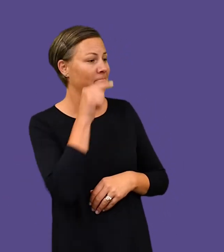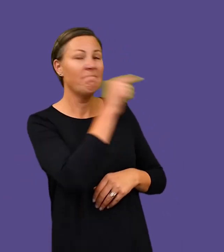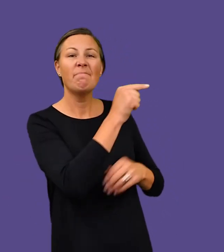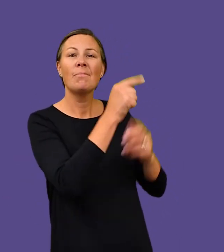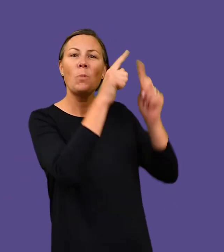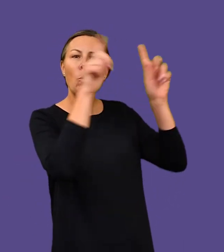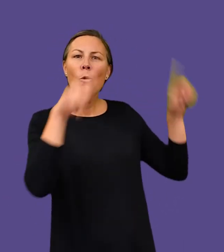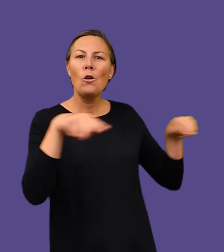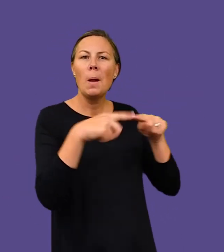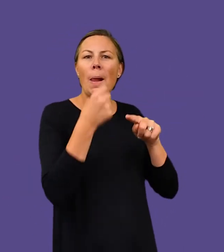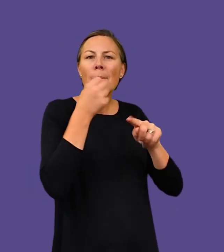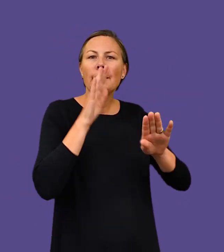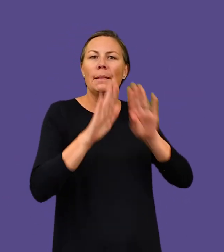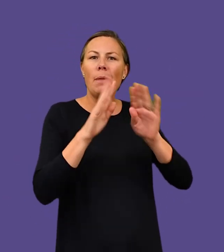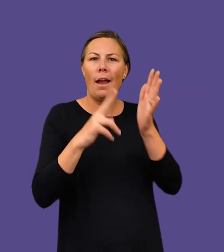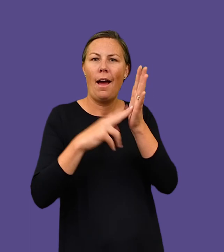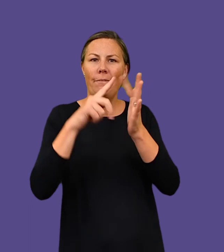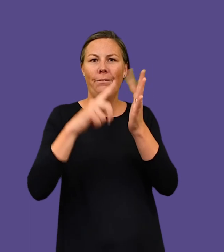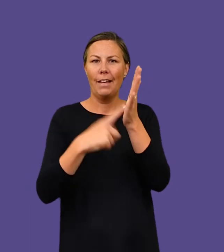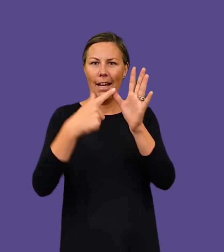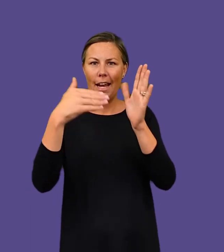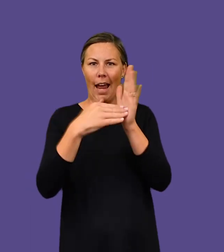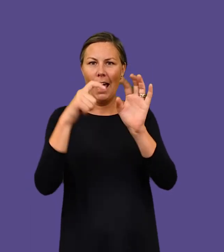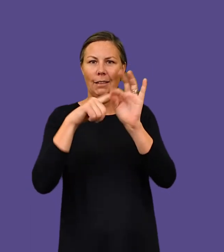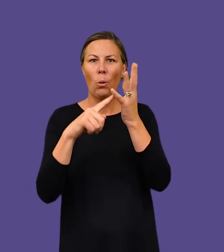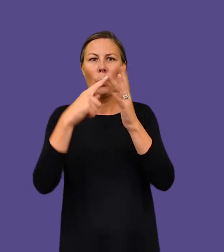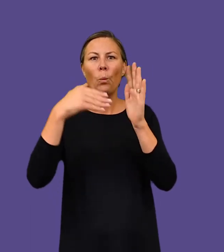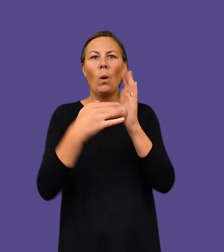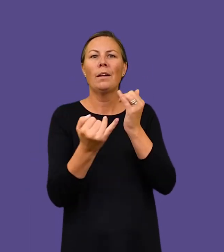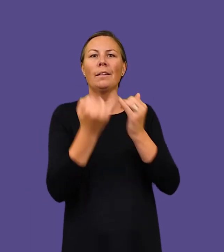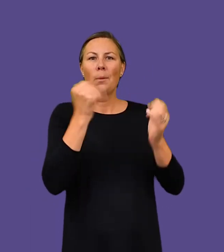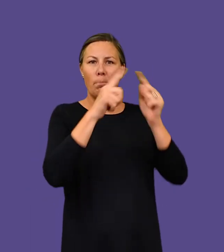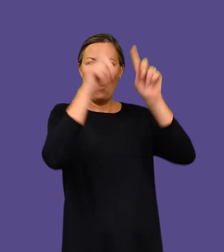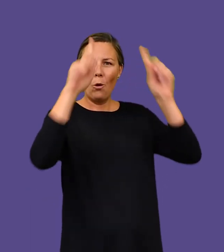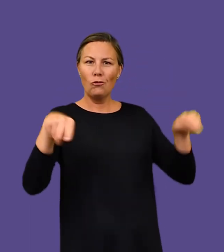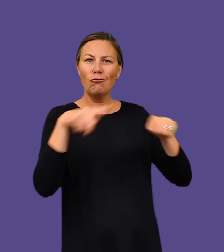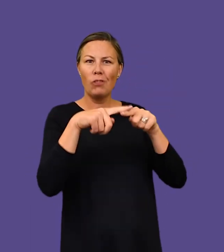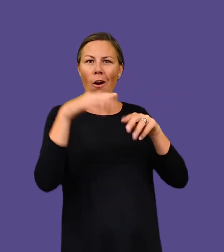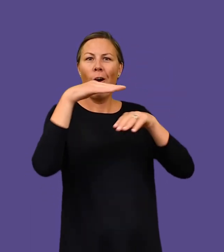The painting takes the form of a homage to Velázquez’s Portrait of Pablo de Valladolid (c1635),